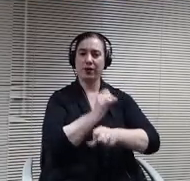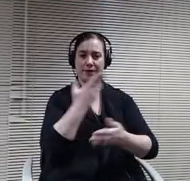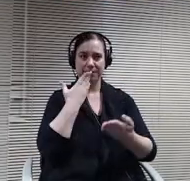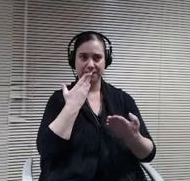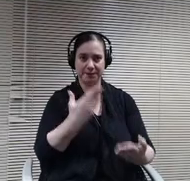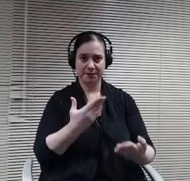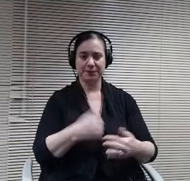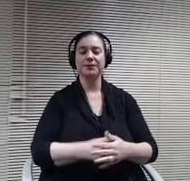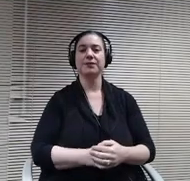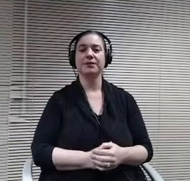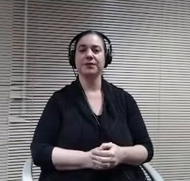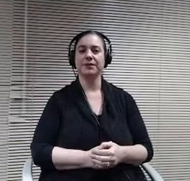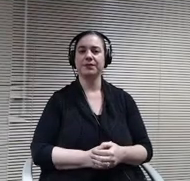OK, moving on.